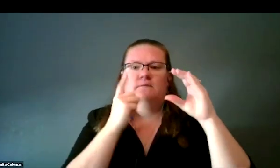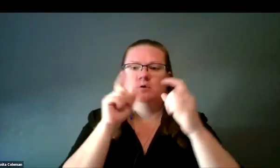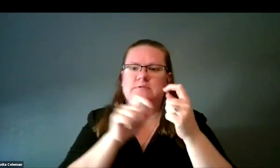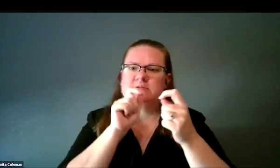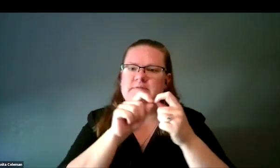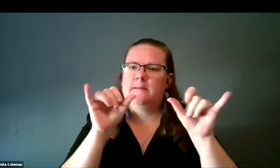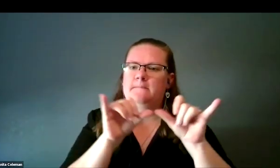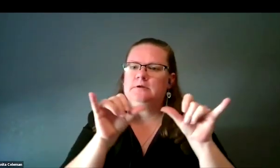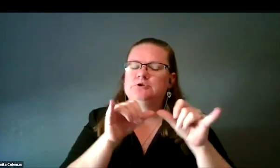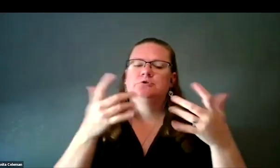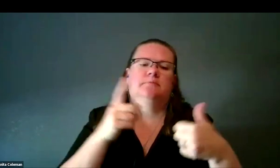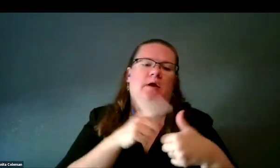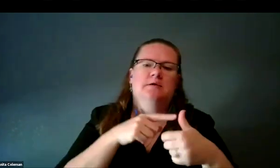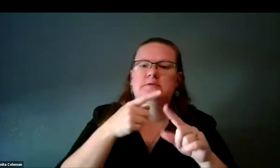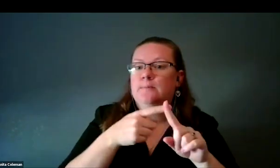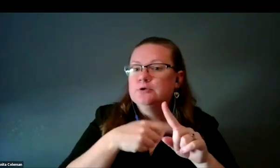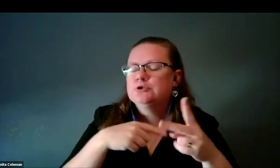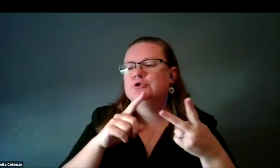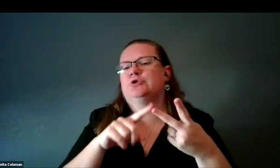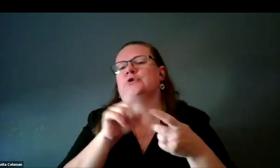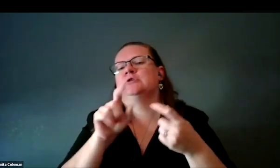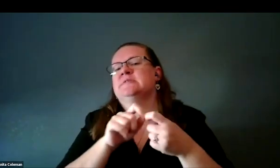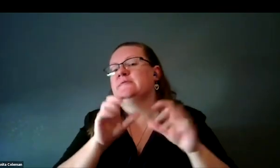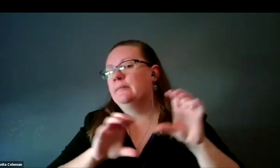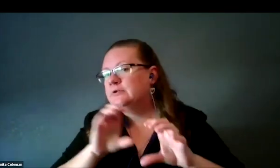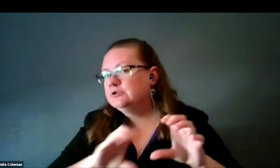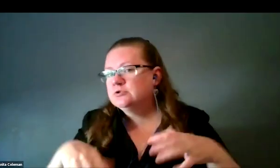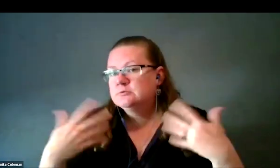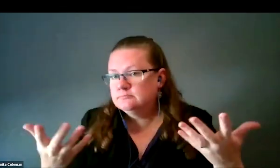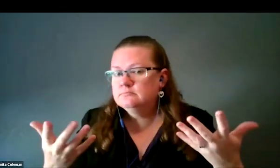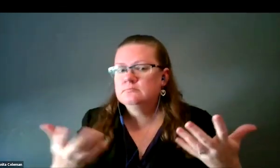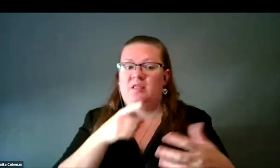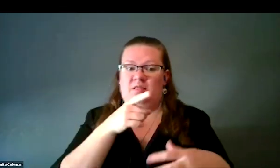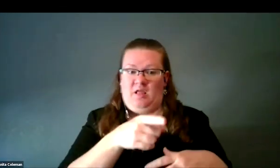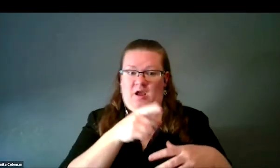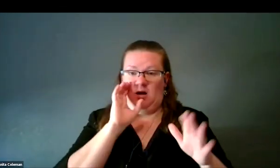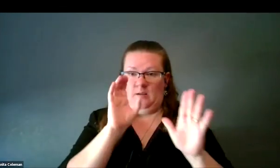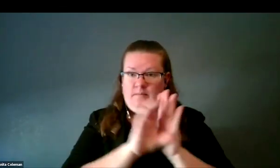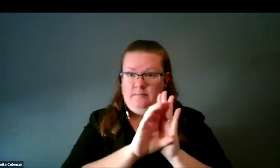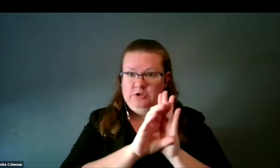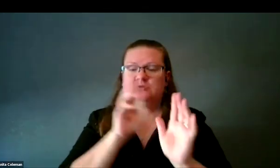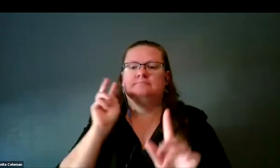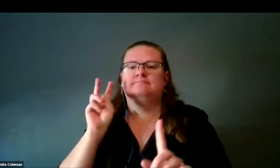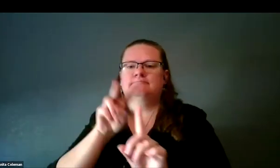of either measuring temperature or some chemistry. Then each one of those images is then assigned a color.